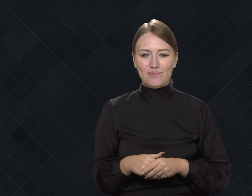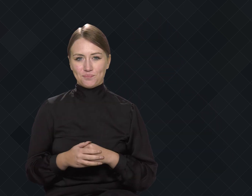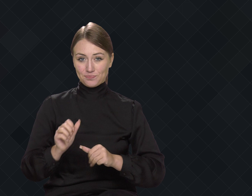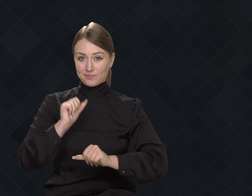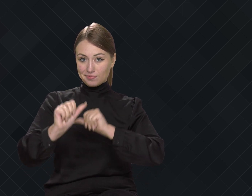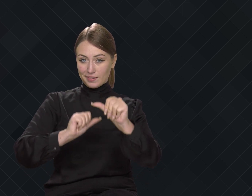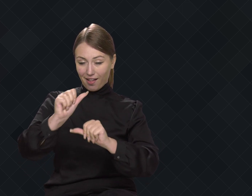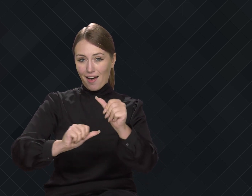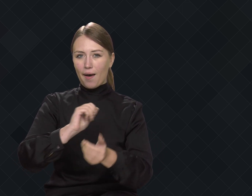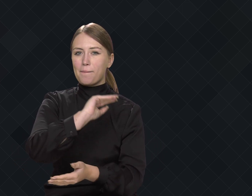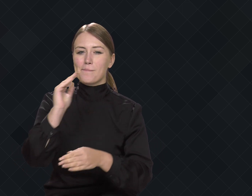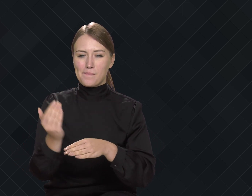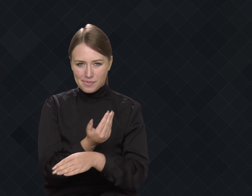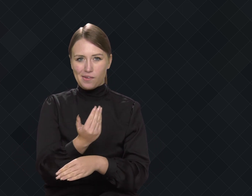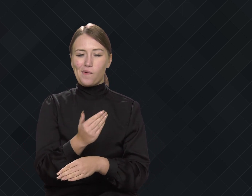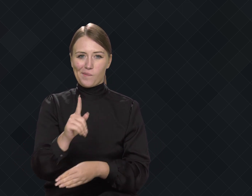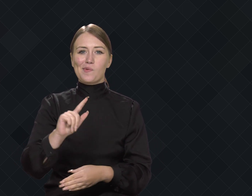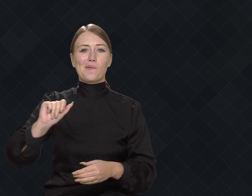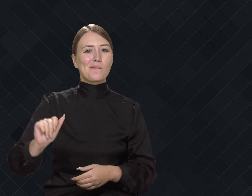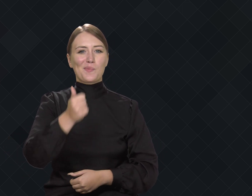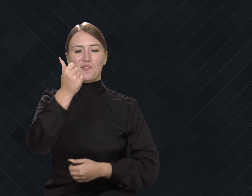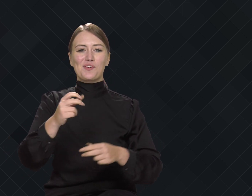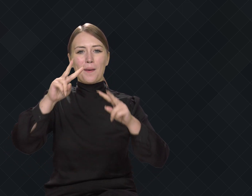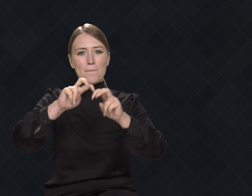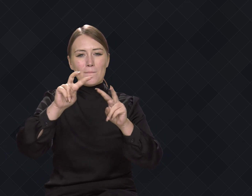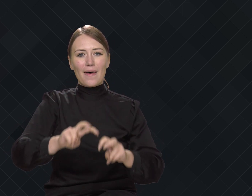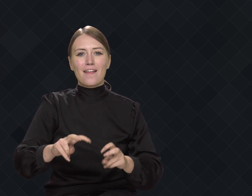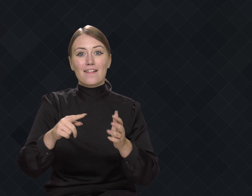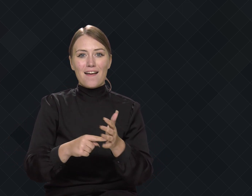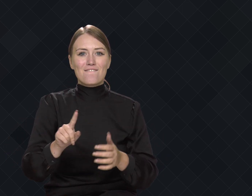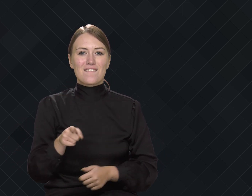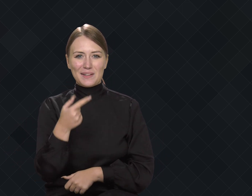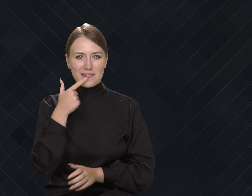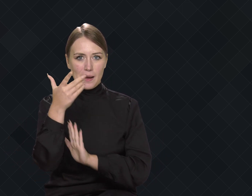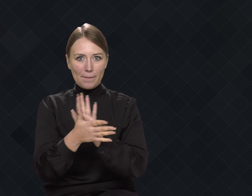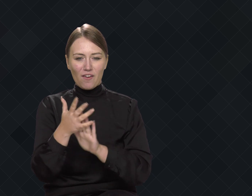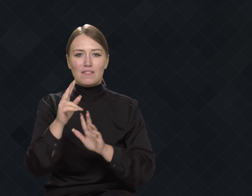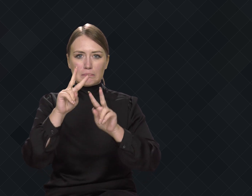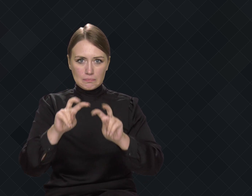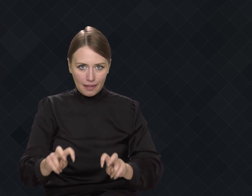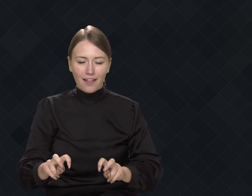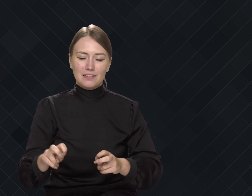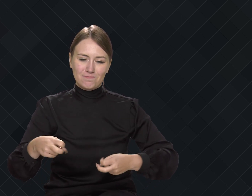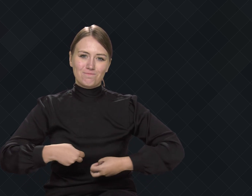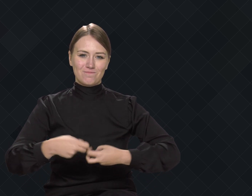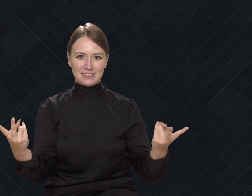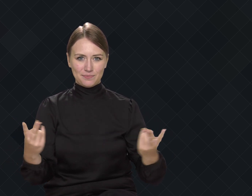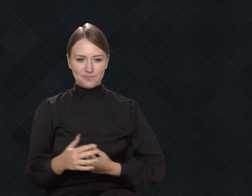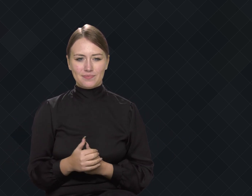Years later, he published the first studies of this language.